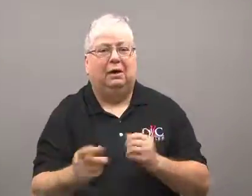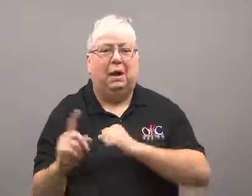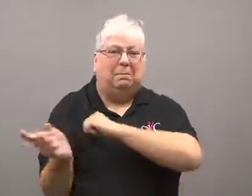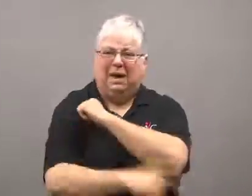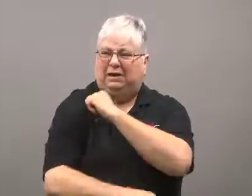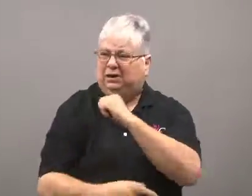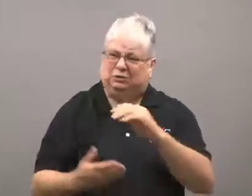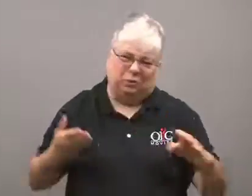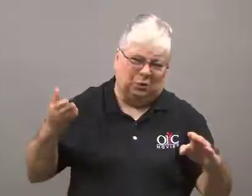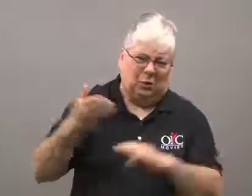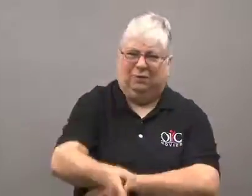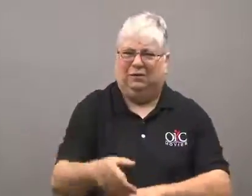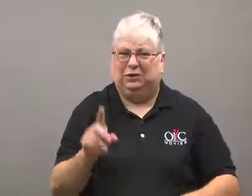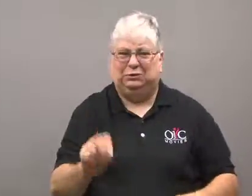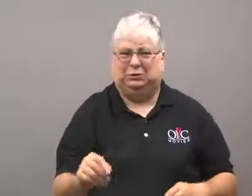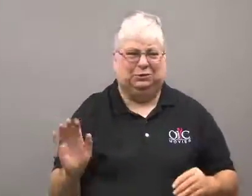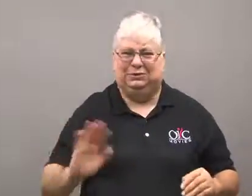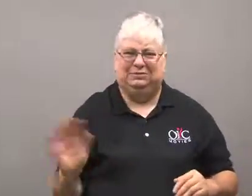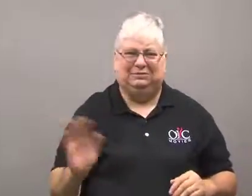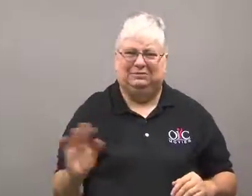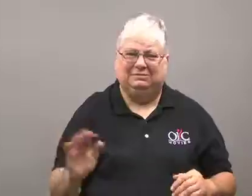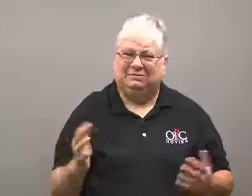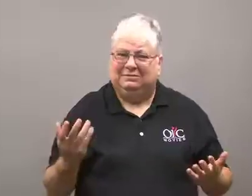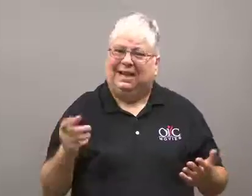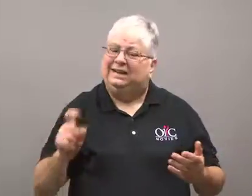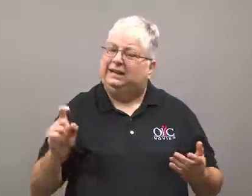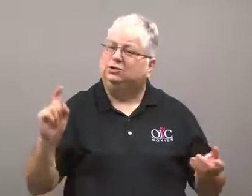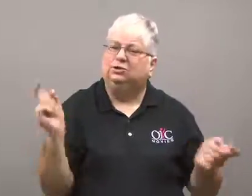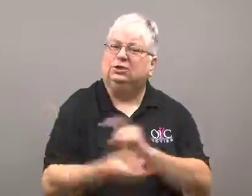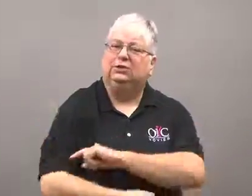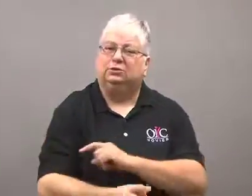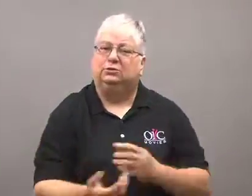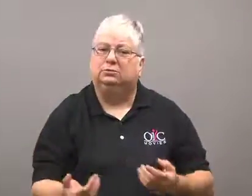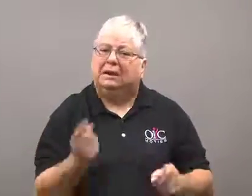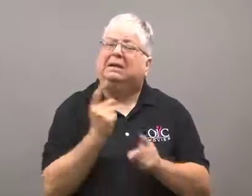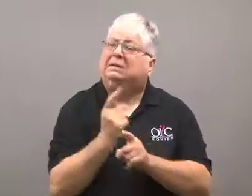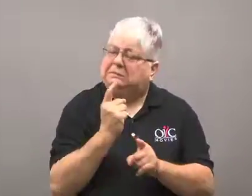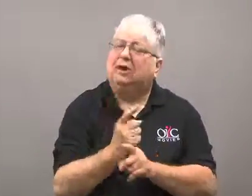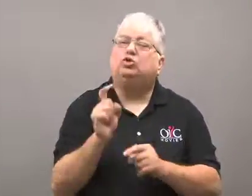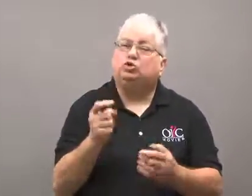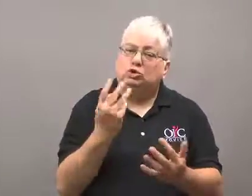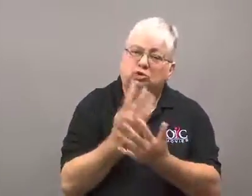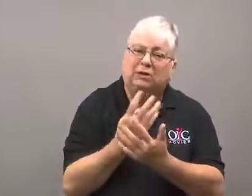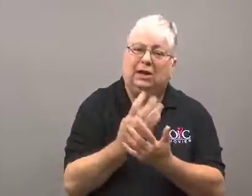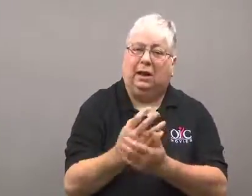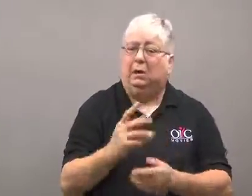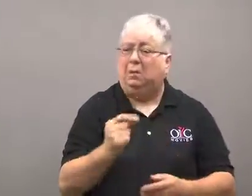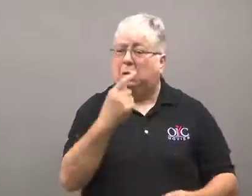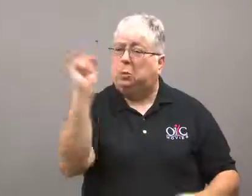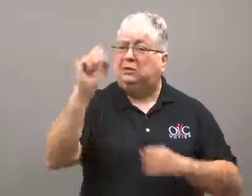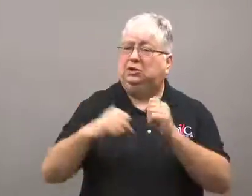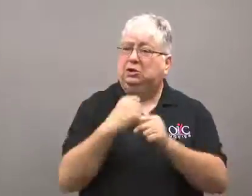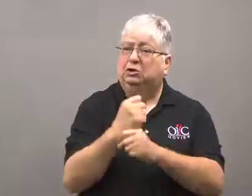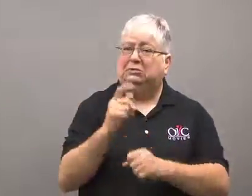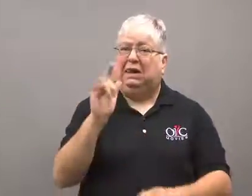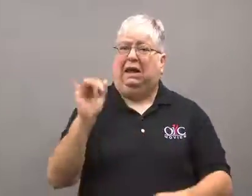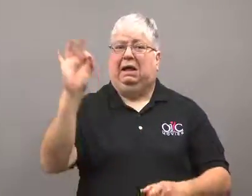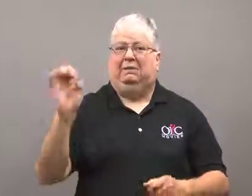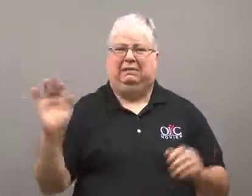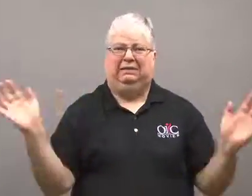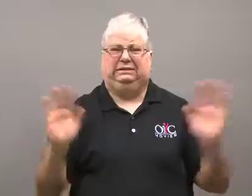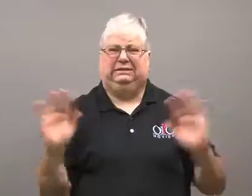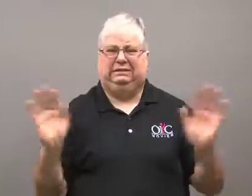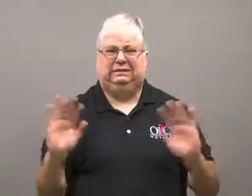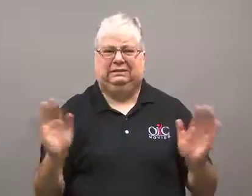He agreed imprisonment was necessary but it didn't have to be for such long periods.